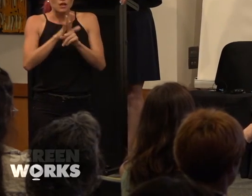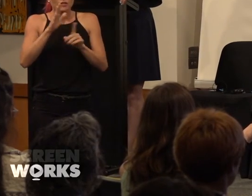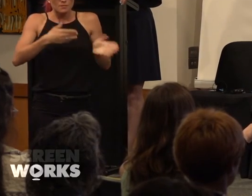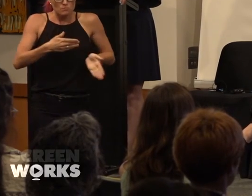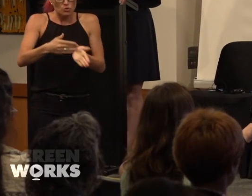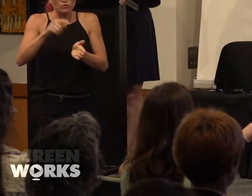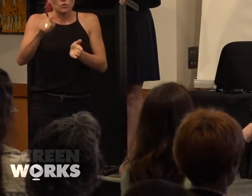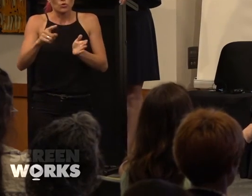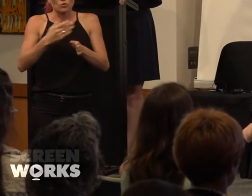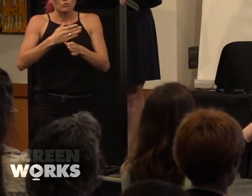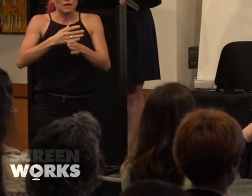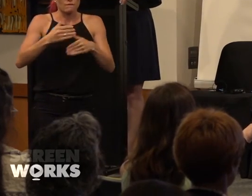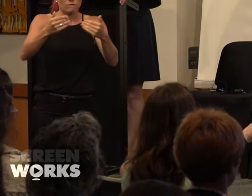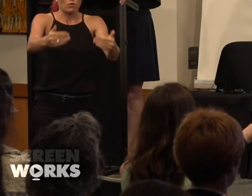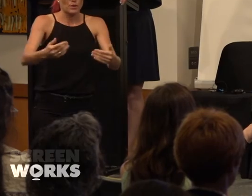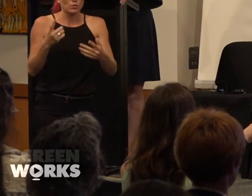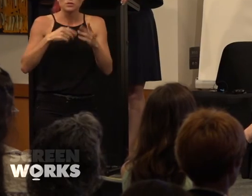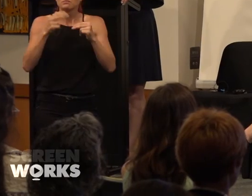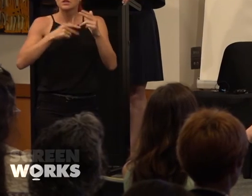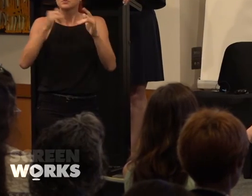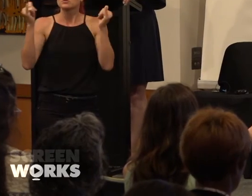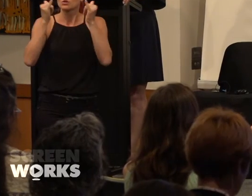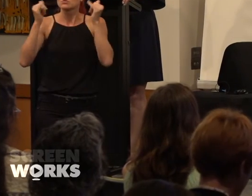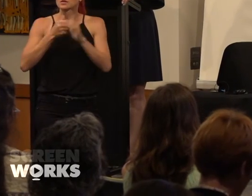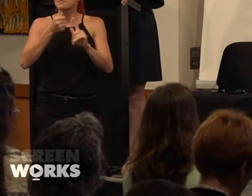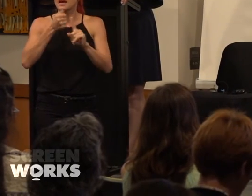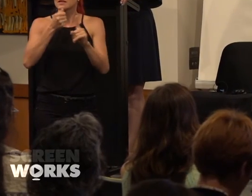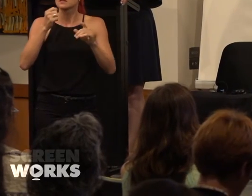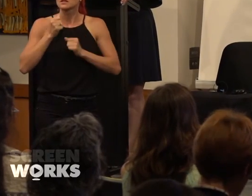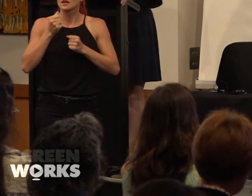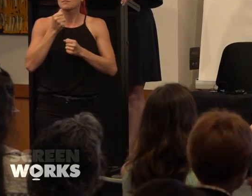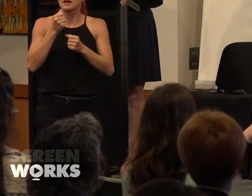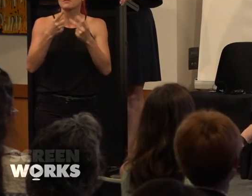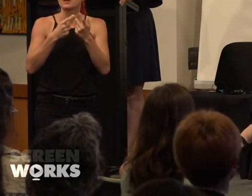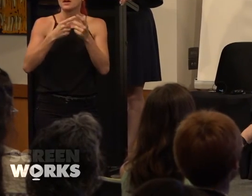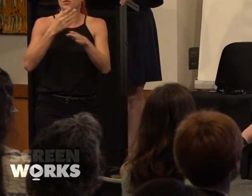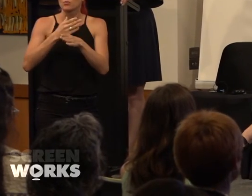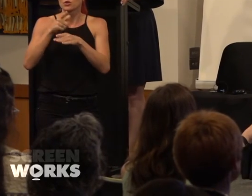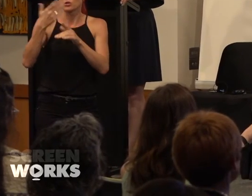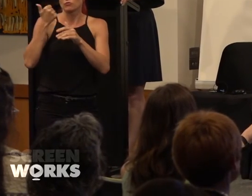It could be to develop a social impact campaign for a piece of work that you've already done, so it will be very much